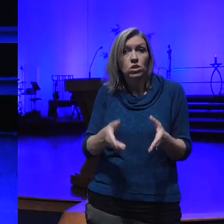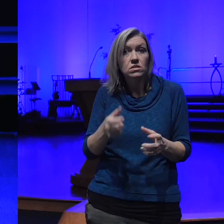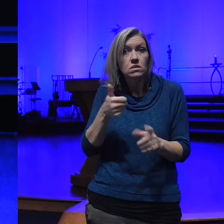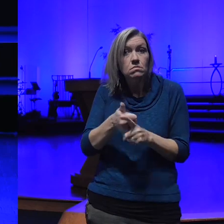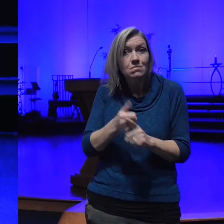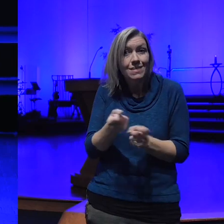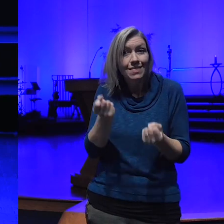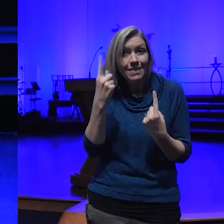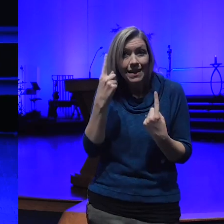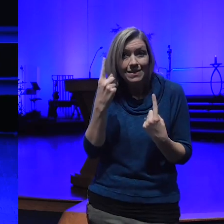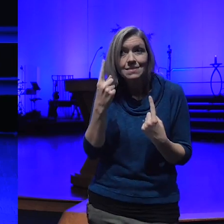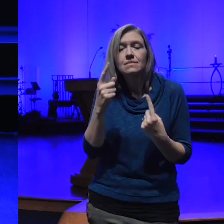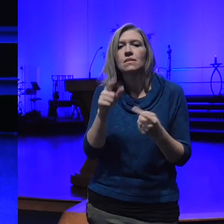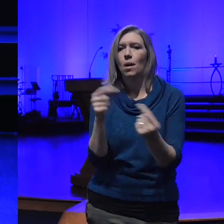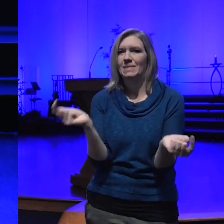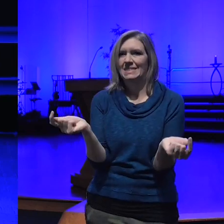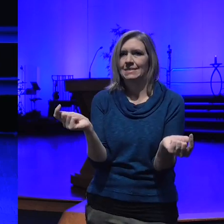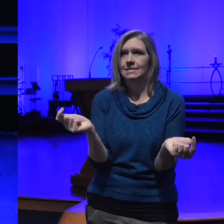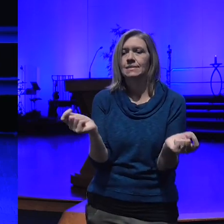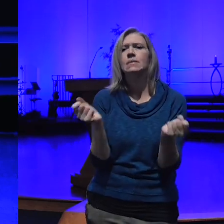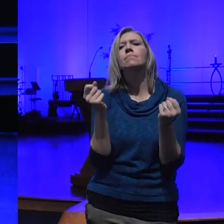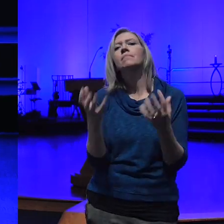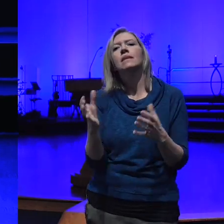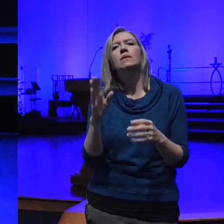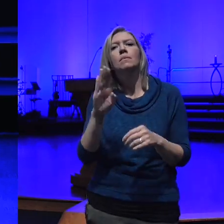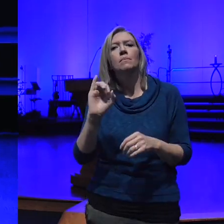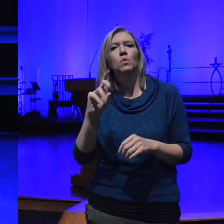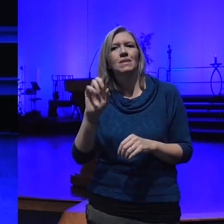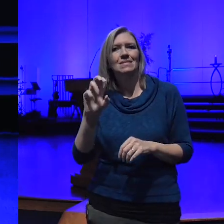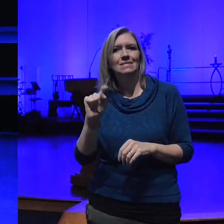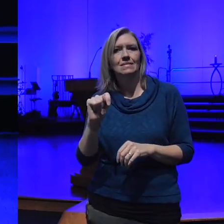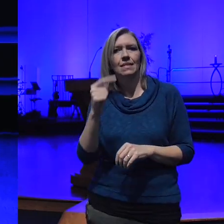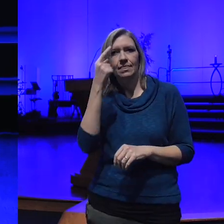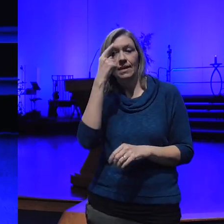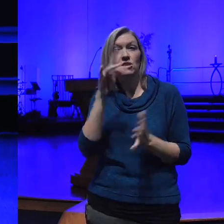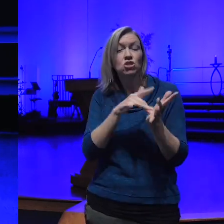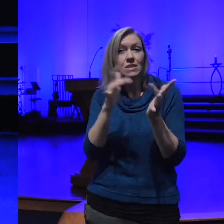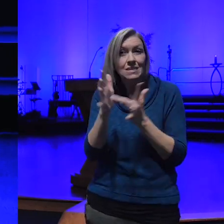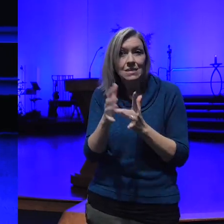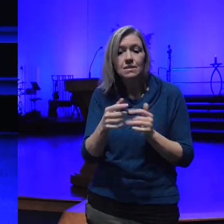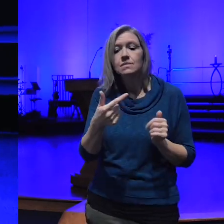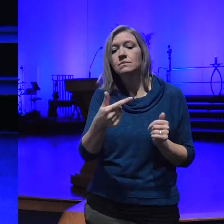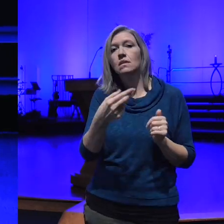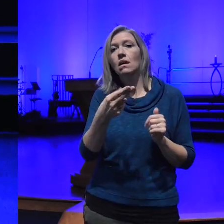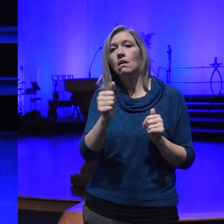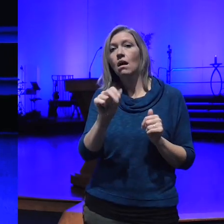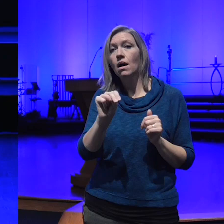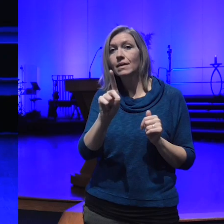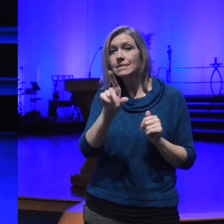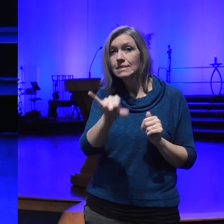sects believed that Jesus was a bodh SATA and that Gandhi was a bodh SATA that these are beings that